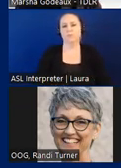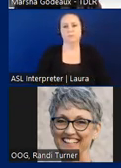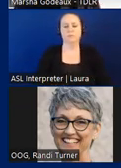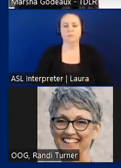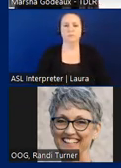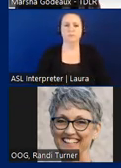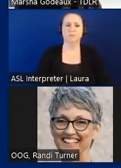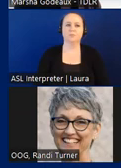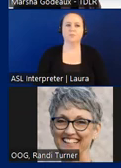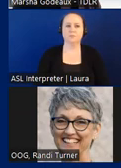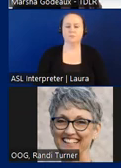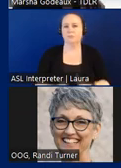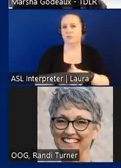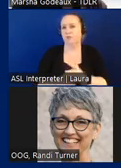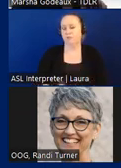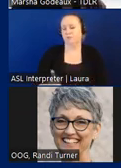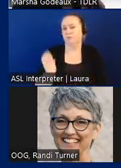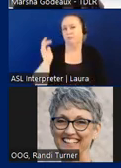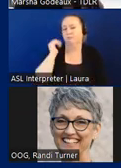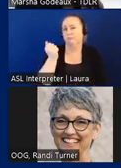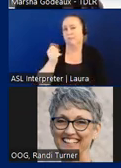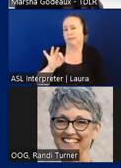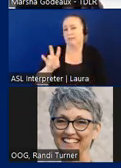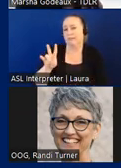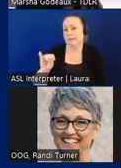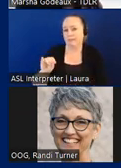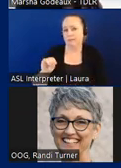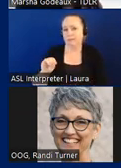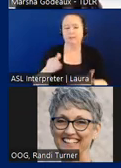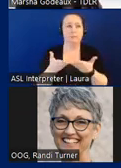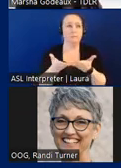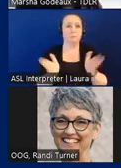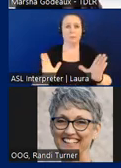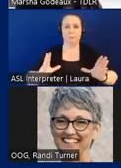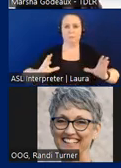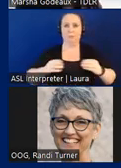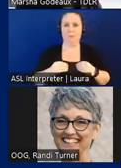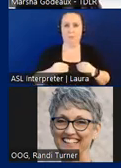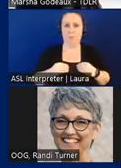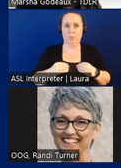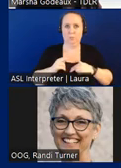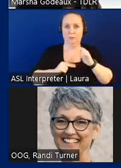Starting way back in 1970, publicly owned facilities such as city halls, public libraries,